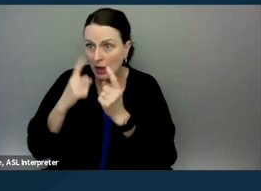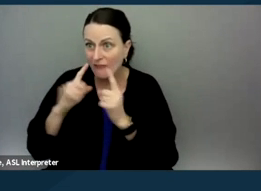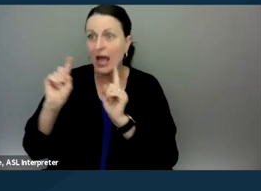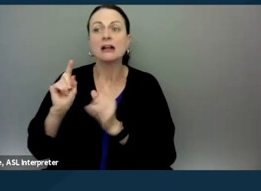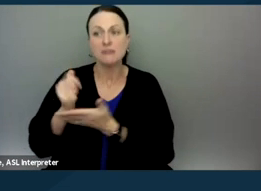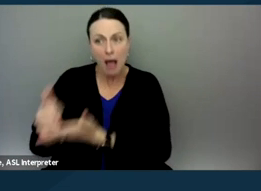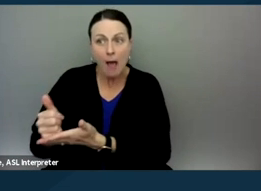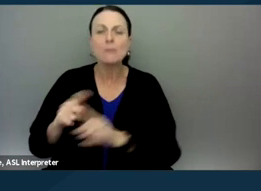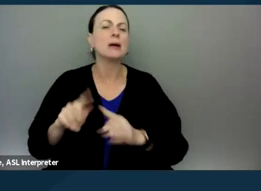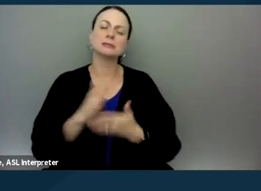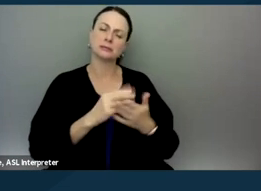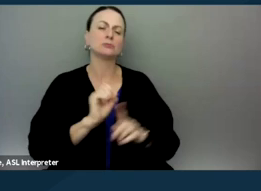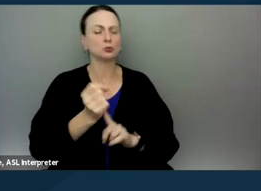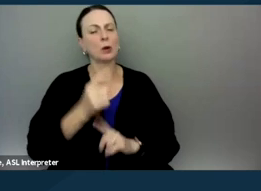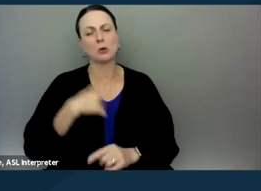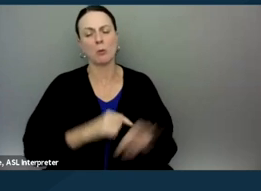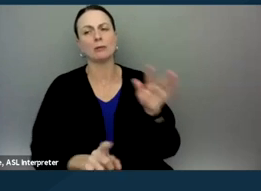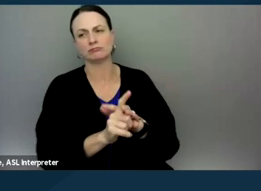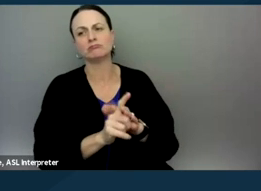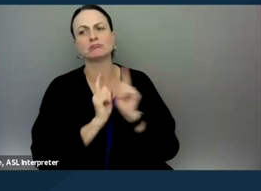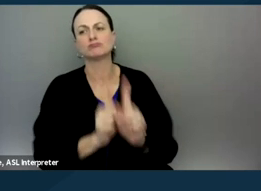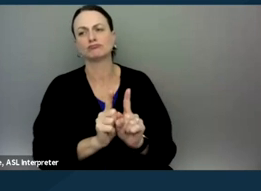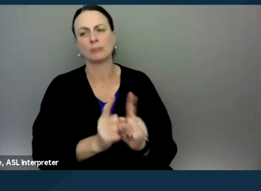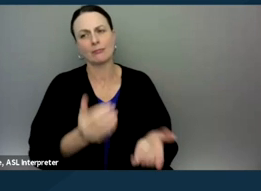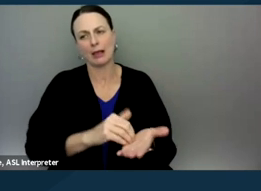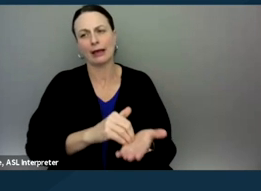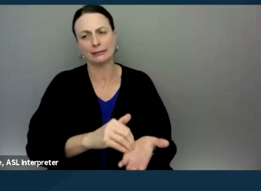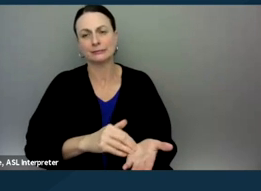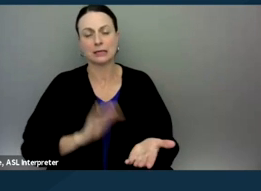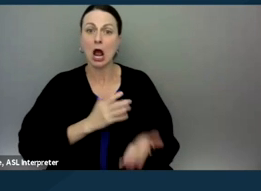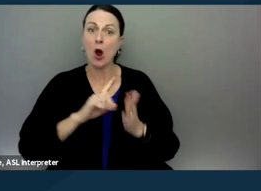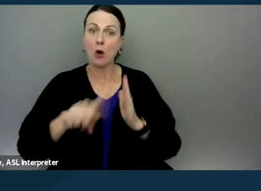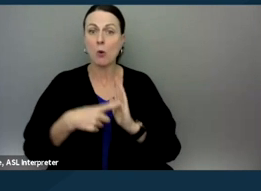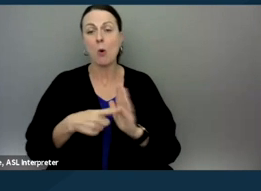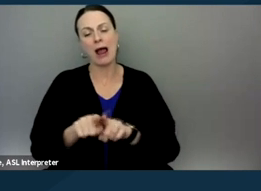But there are situations where we might go, again in our role as support.